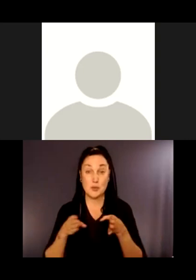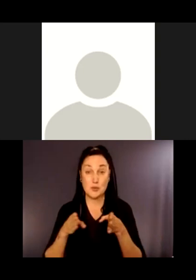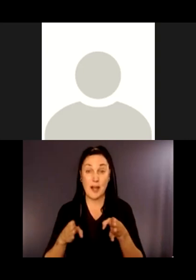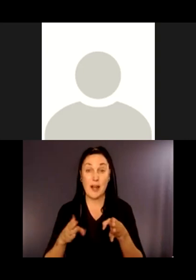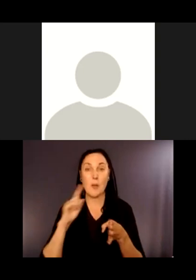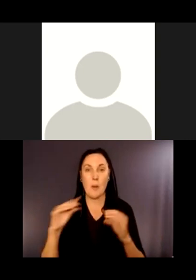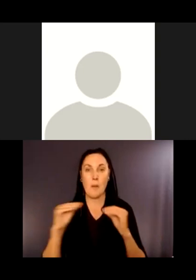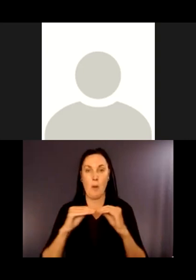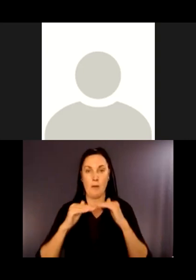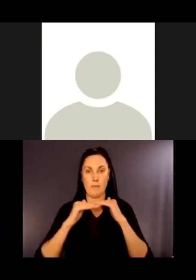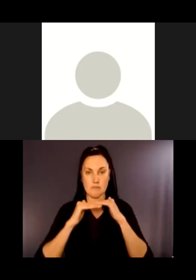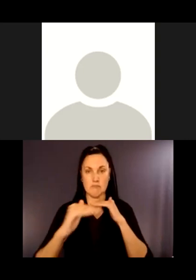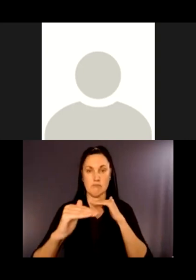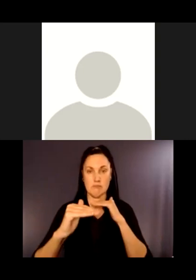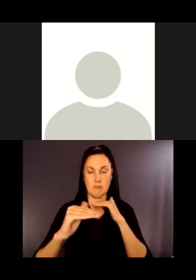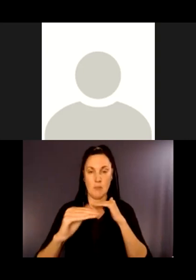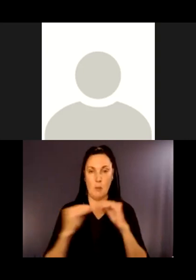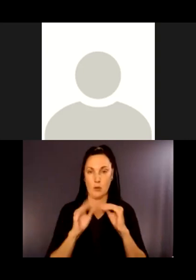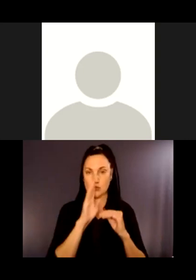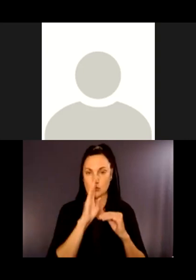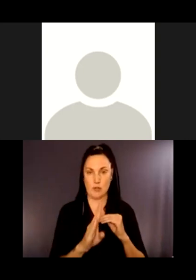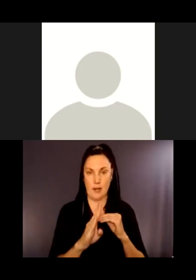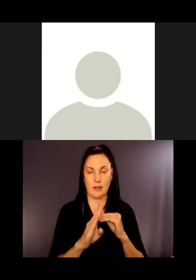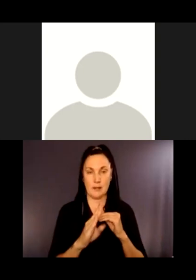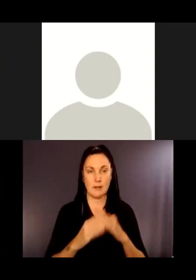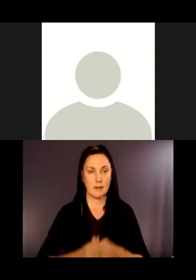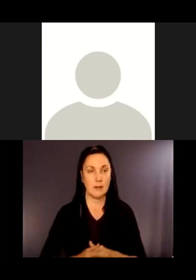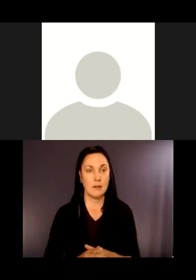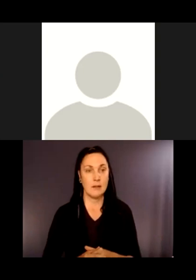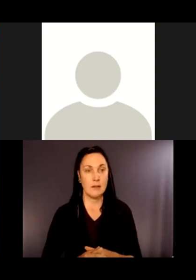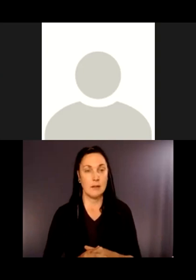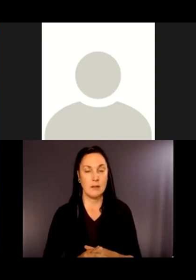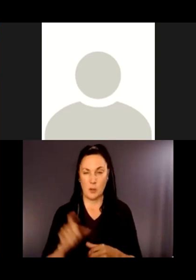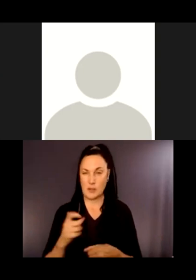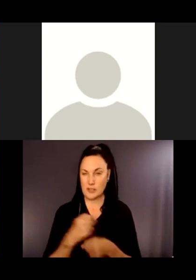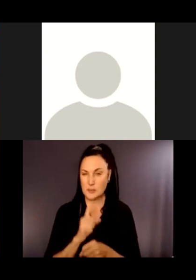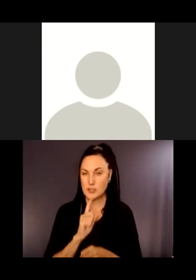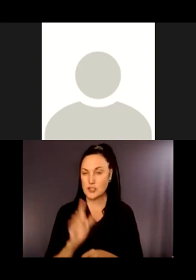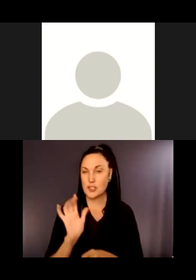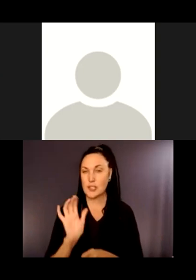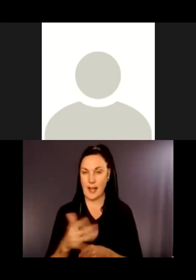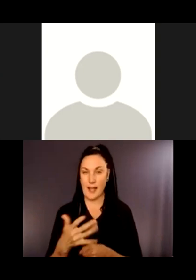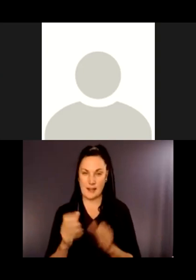We do need to make sure that it's accessible for maintenance vehicles further than it is currently.